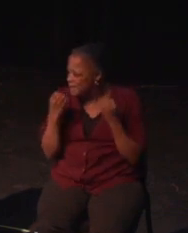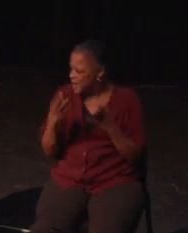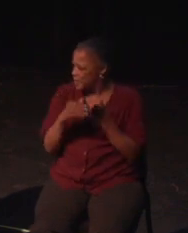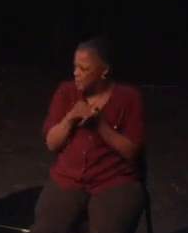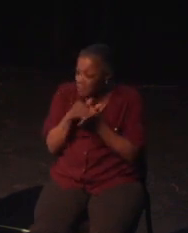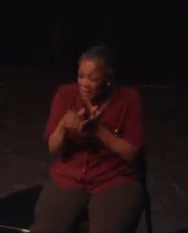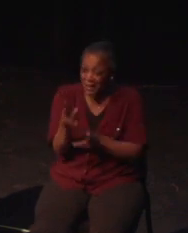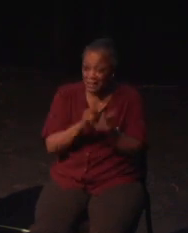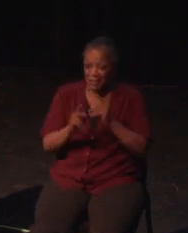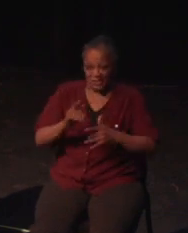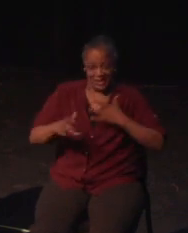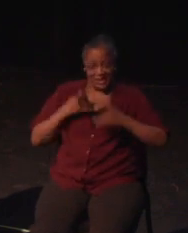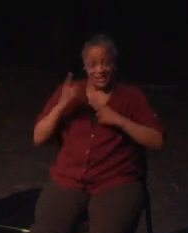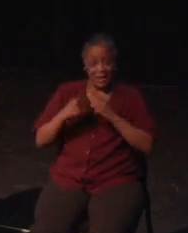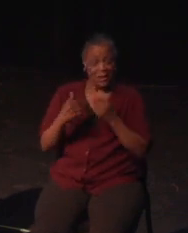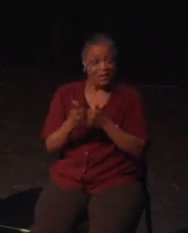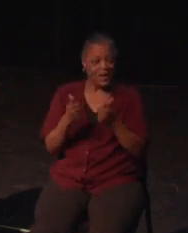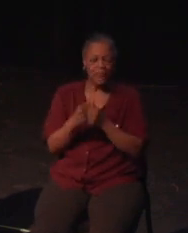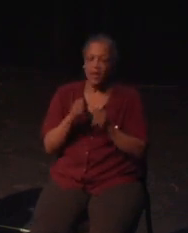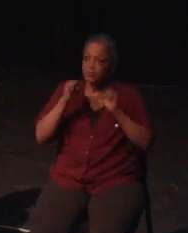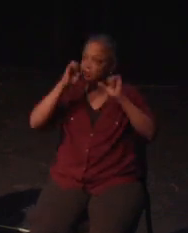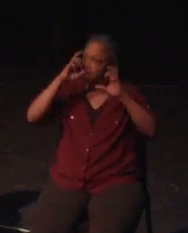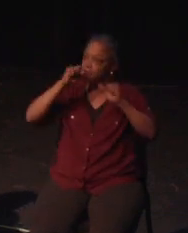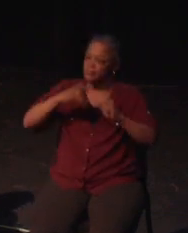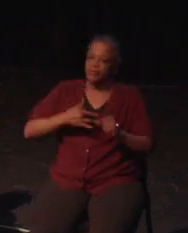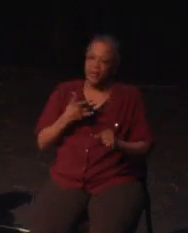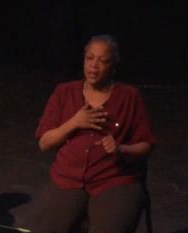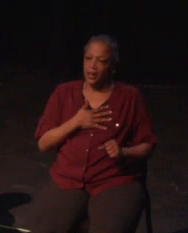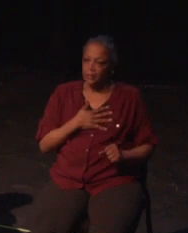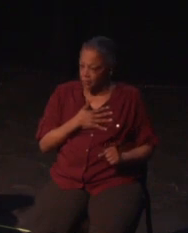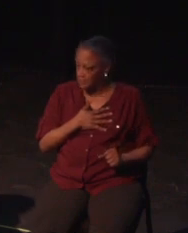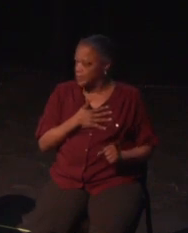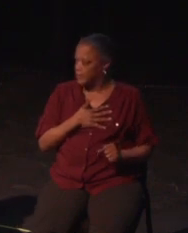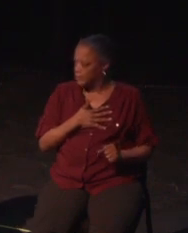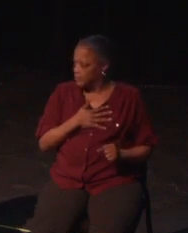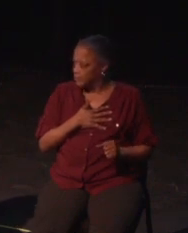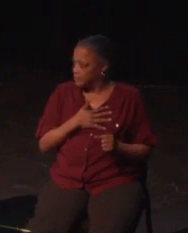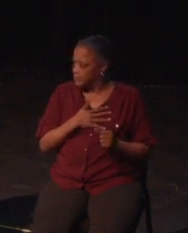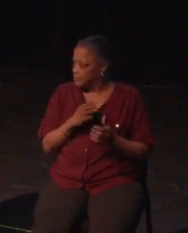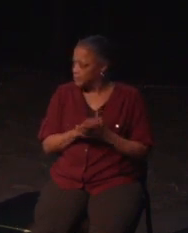I mean honestly, it's the first time I've seen this option in